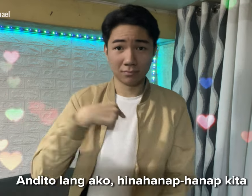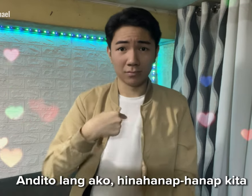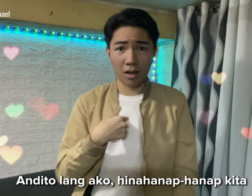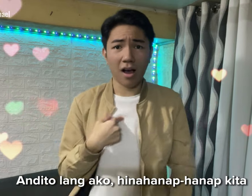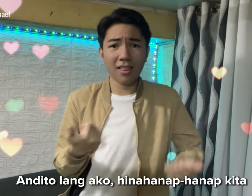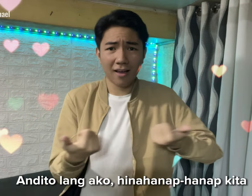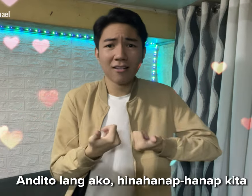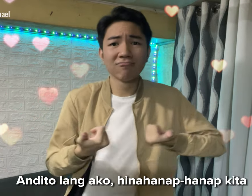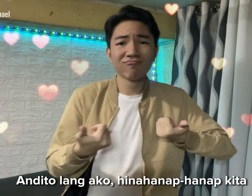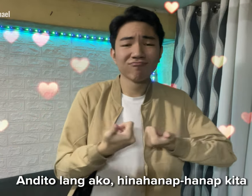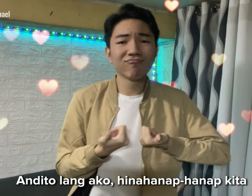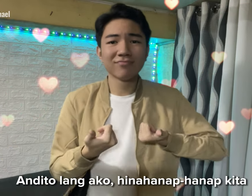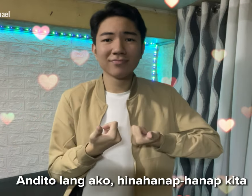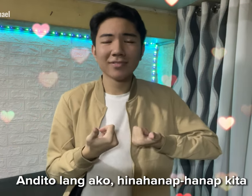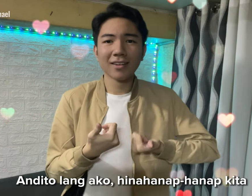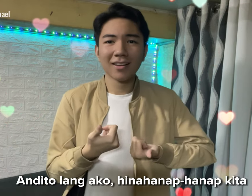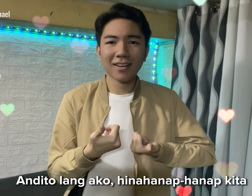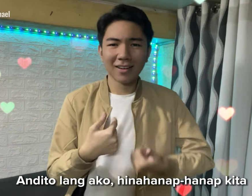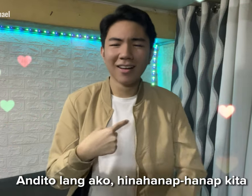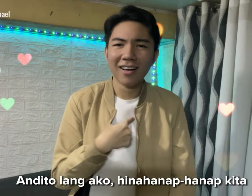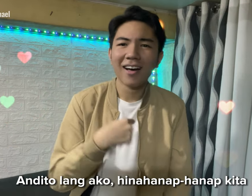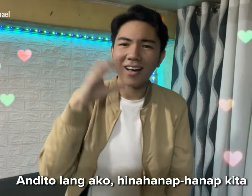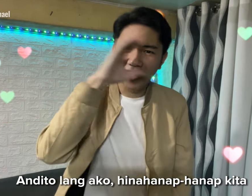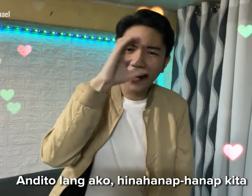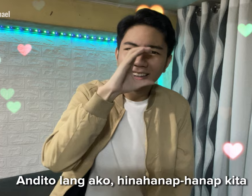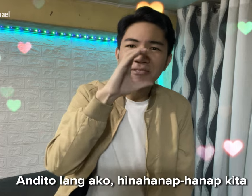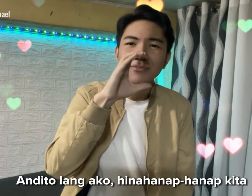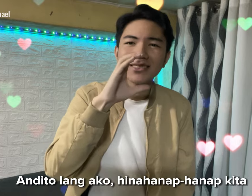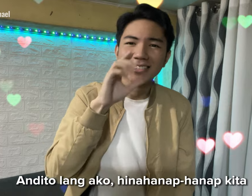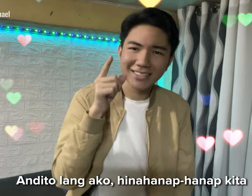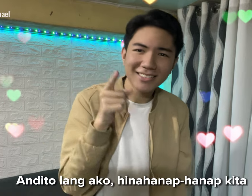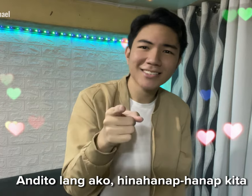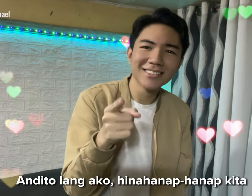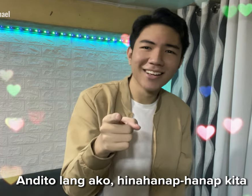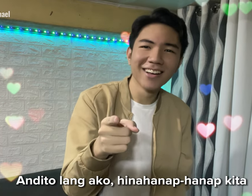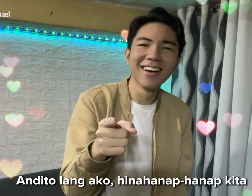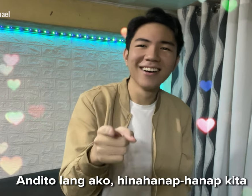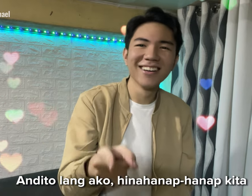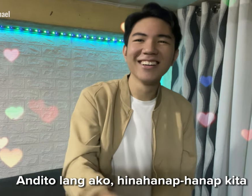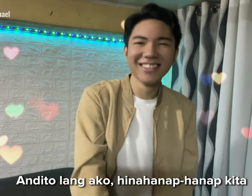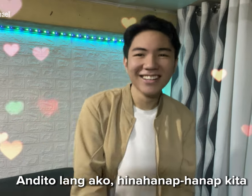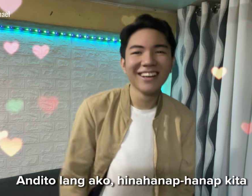I'm here and looking for you